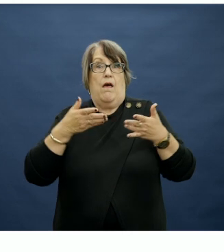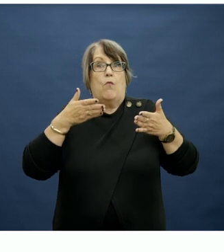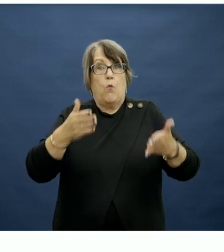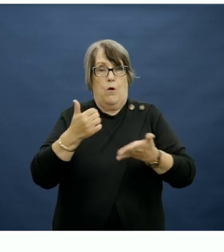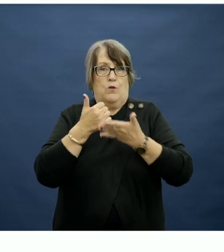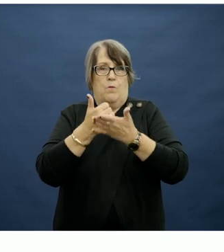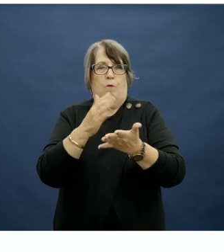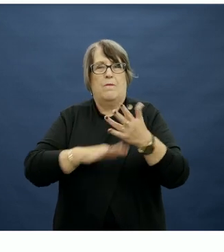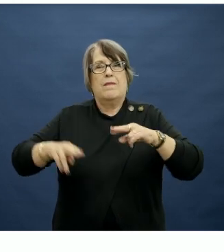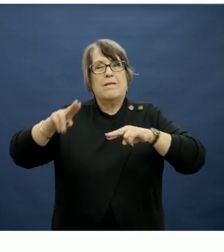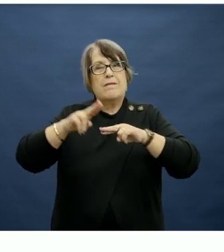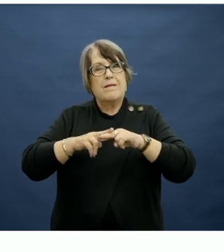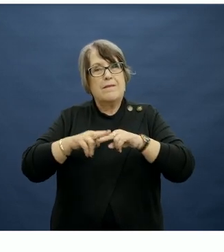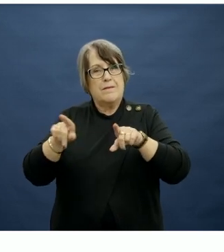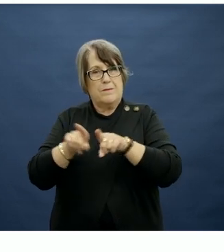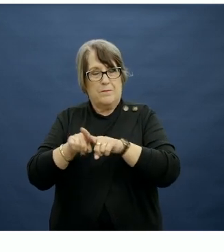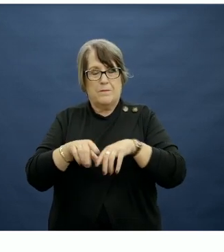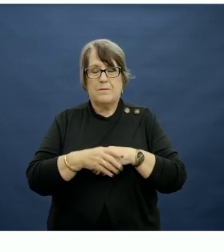for parents and caregivers.